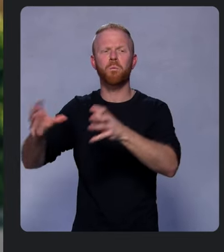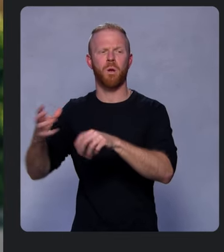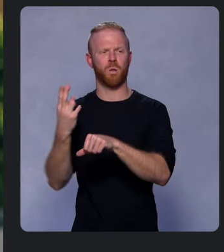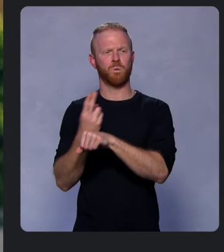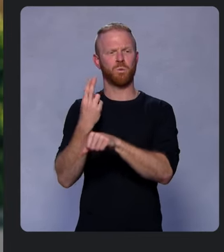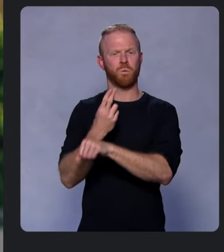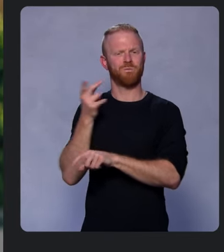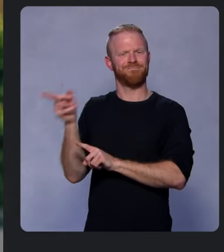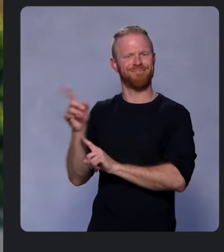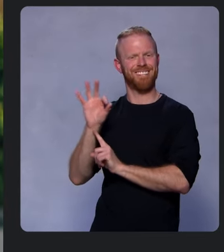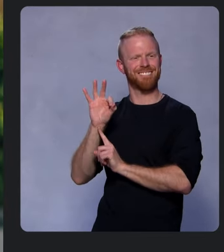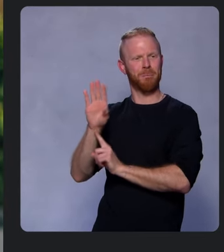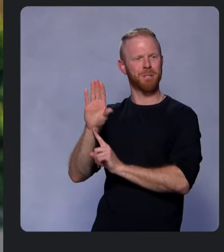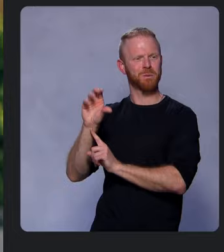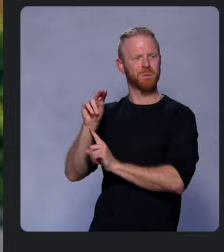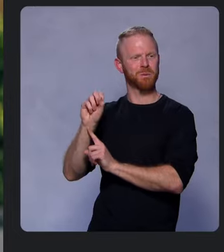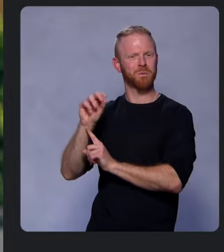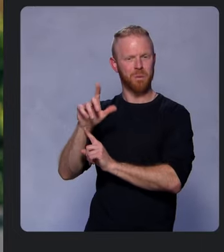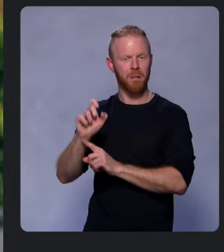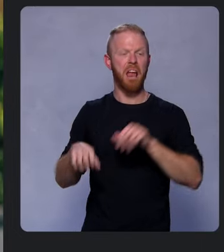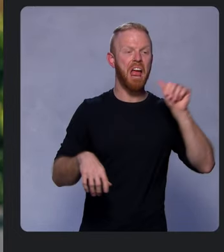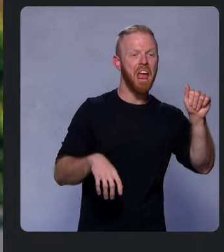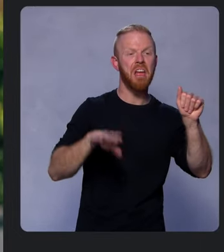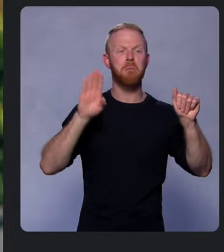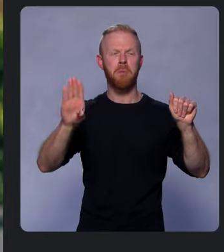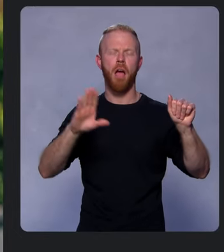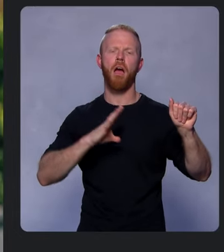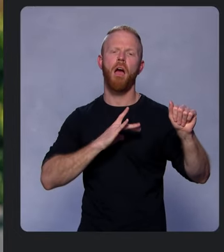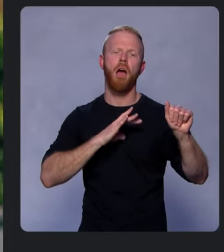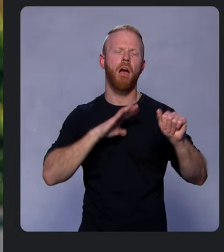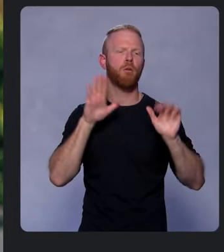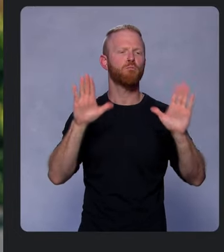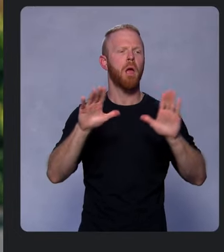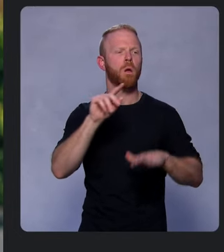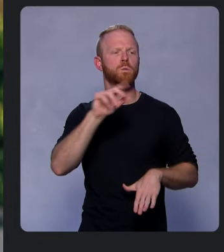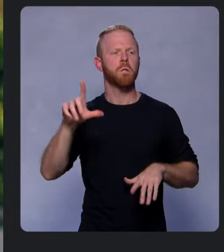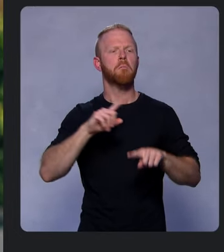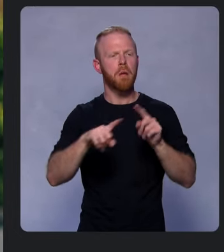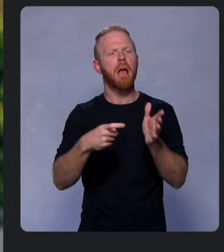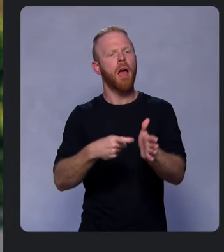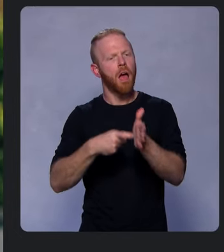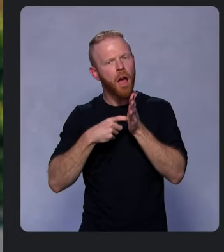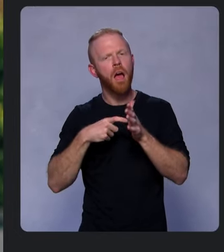Now, while A/B tests are a great tool, it can take some time and expertise to set up,